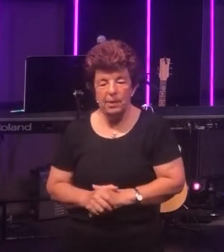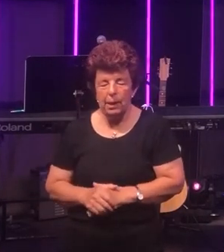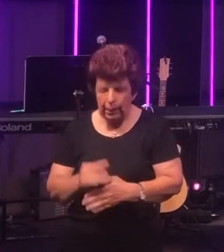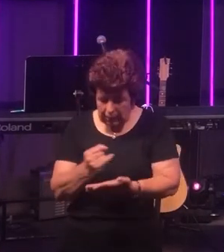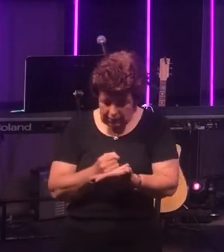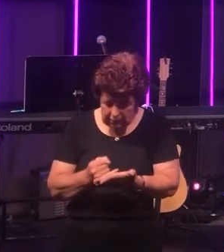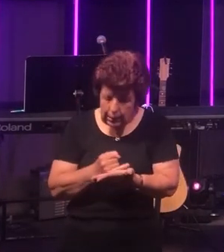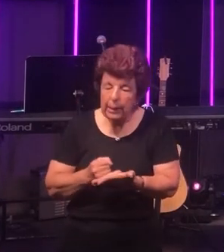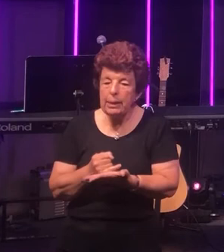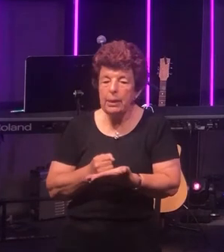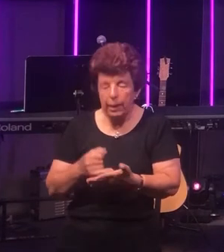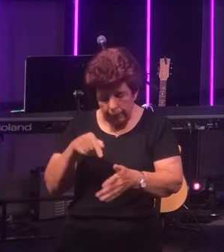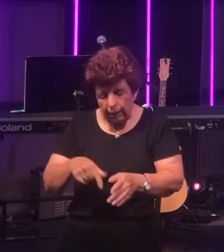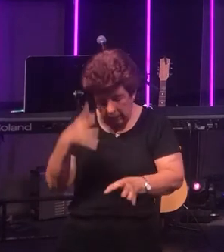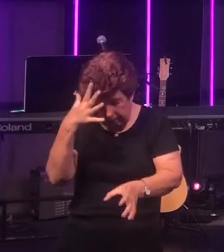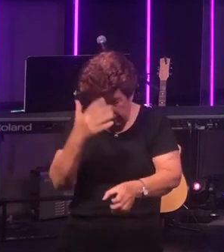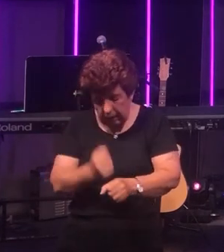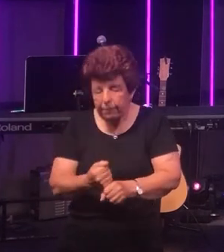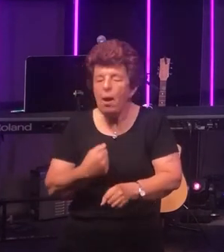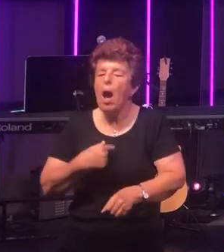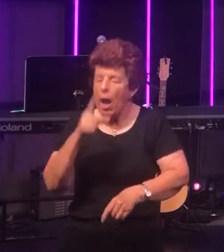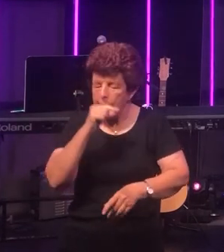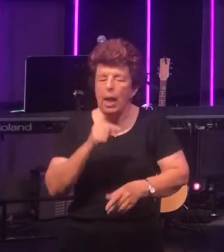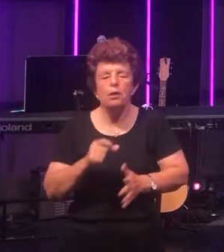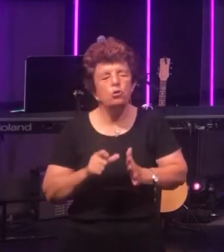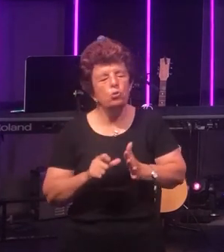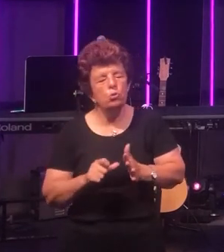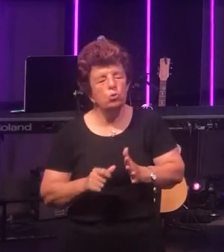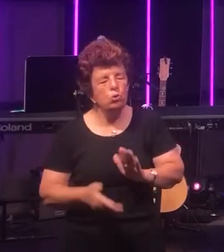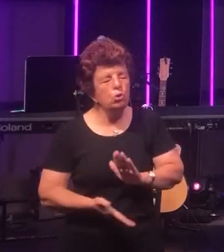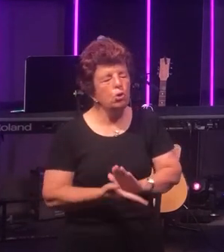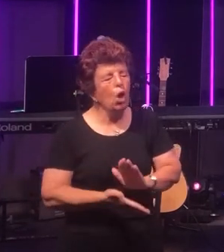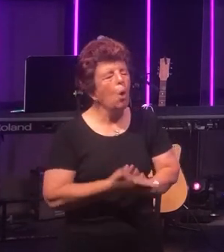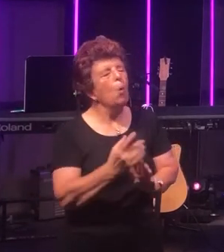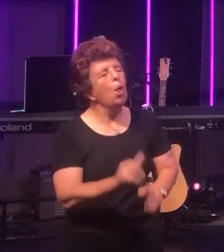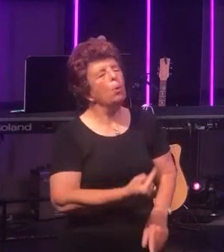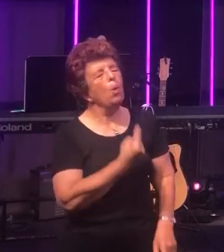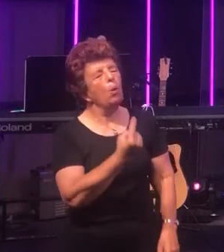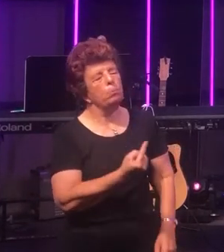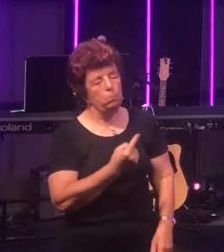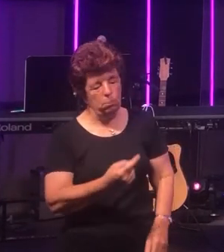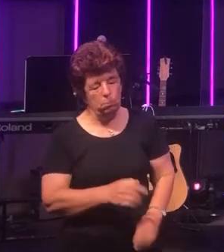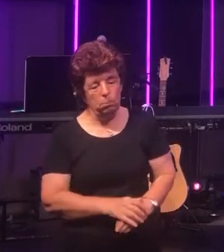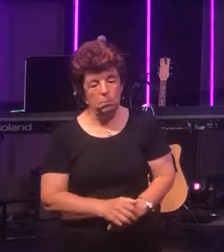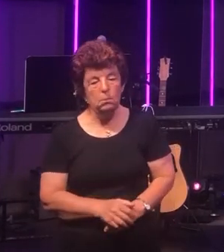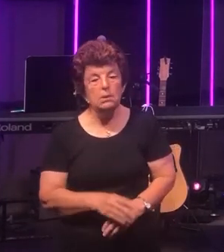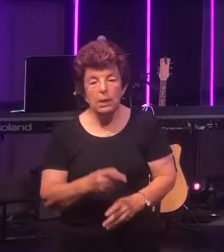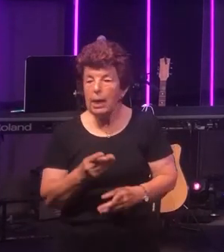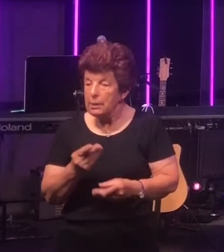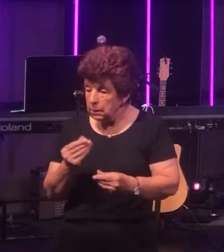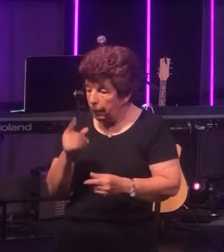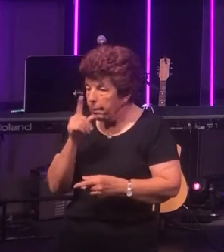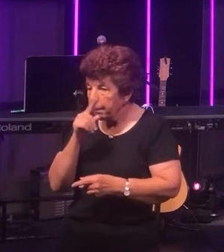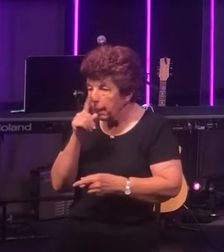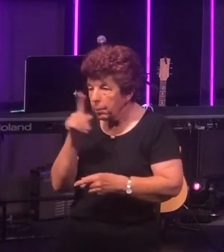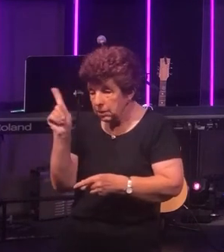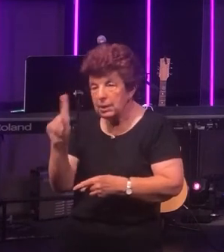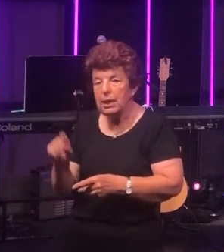Sin is this belief that I can go it alone and some people today still choose to go it alone,